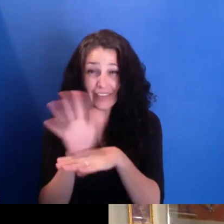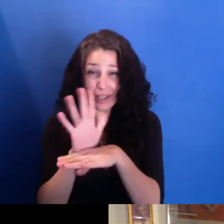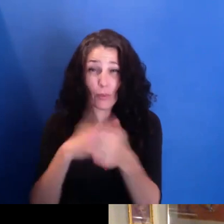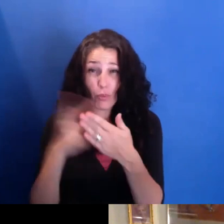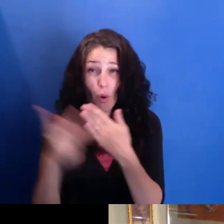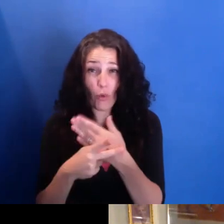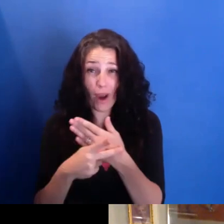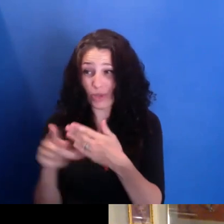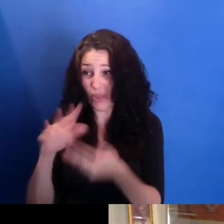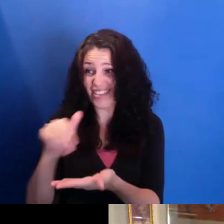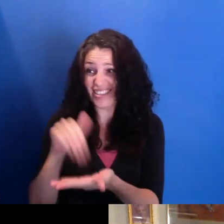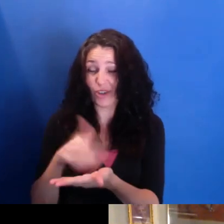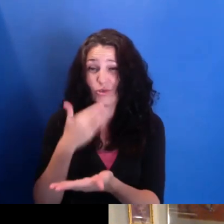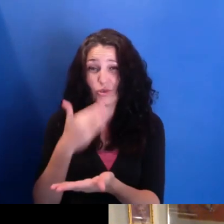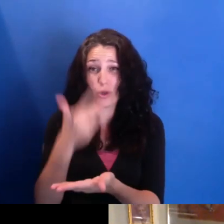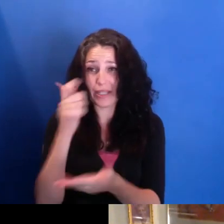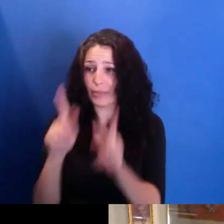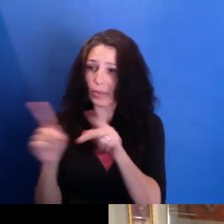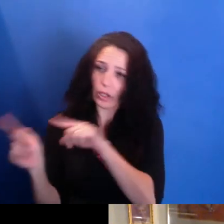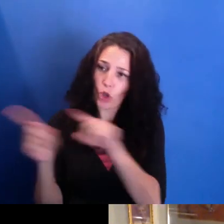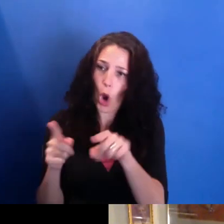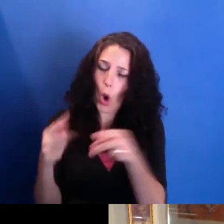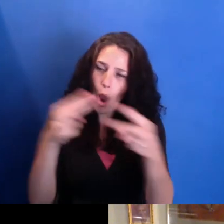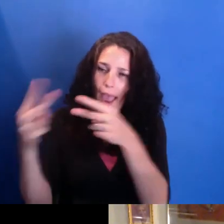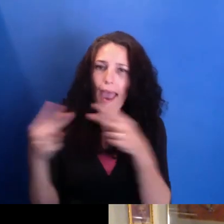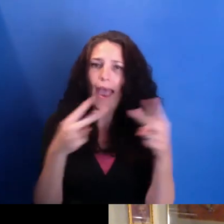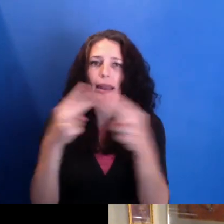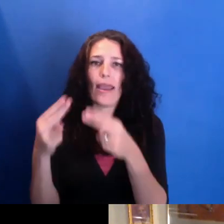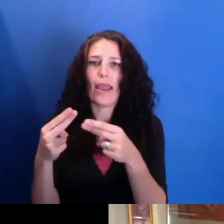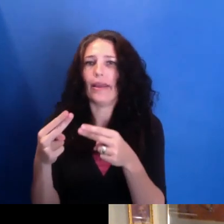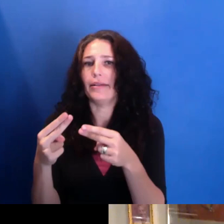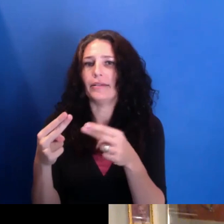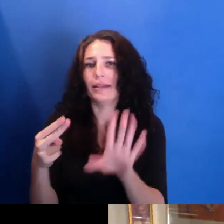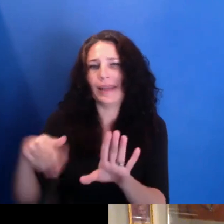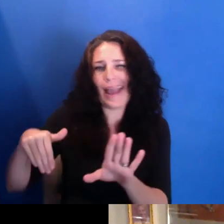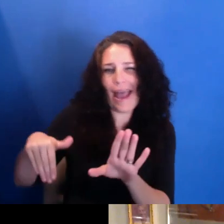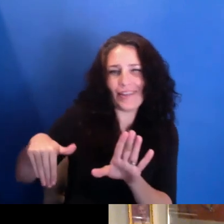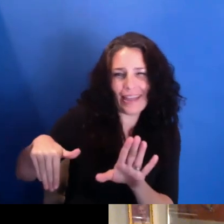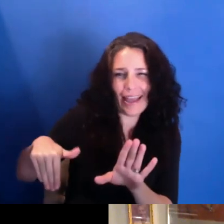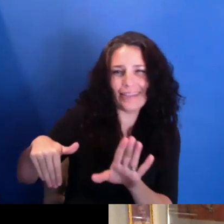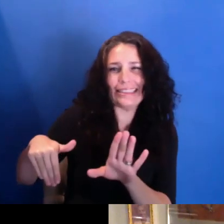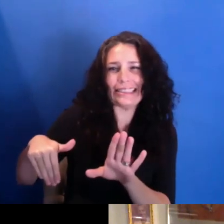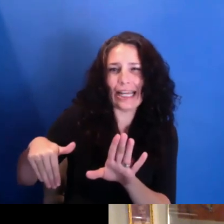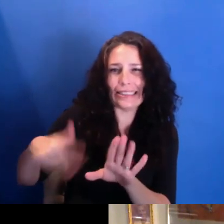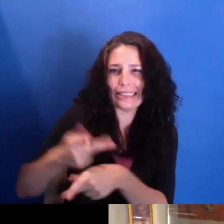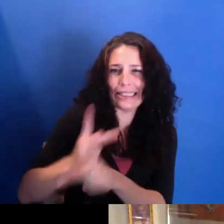people can come and edit. And they haven't gotten to the equipment part yet, which it needs to, which we're working on.